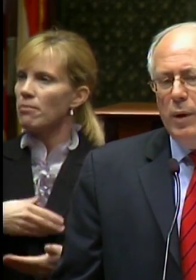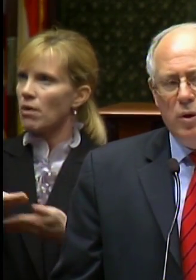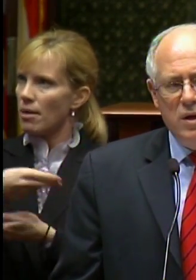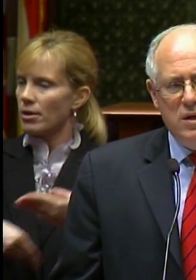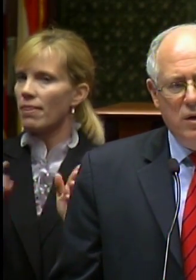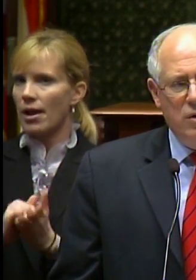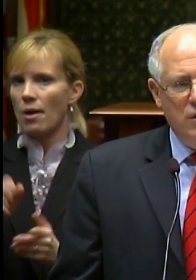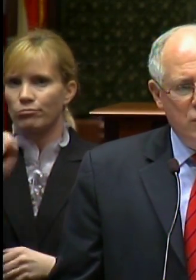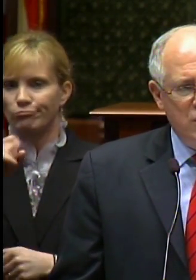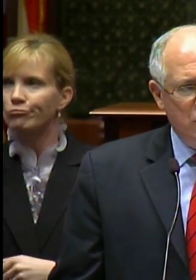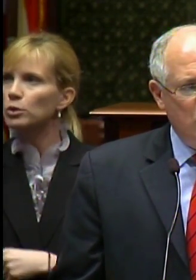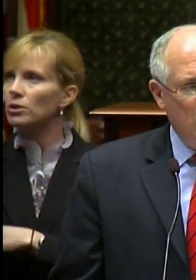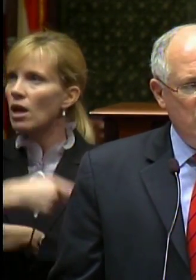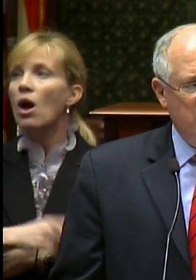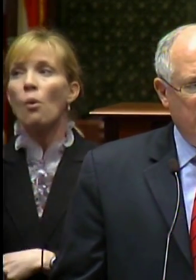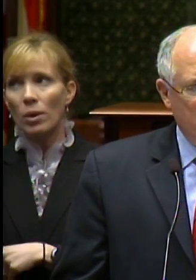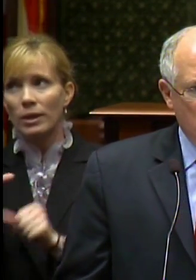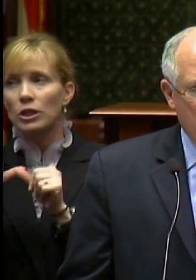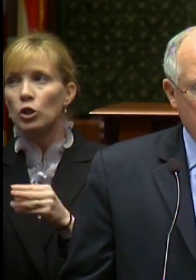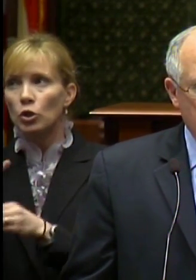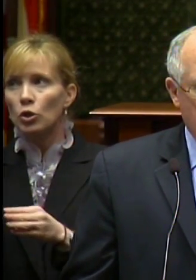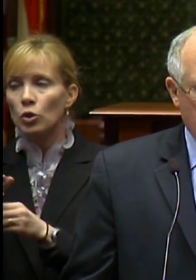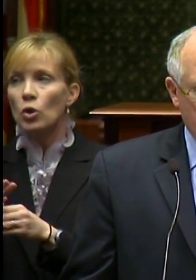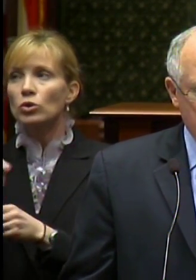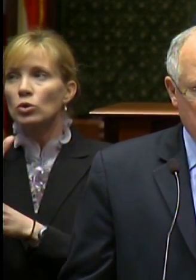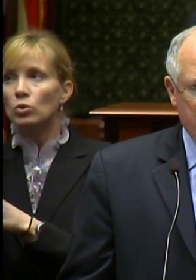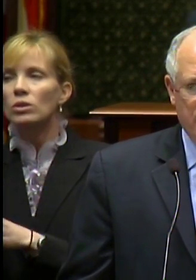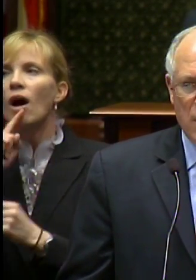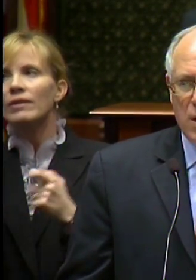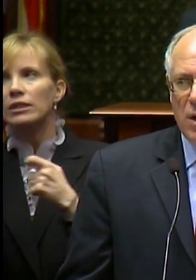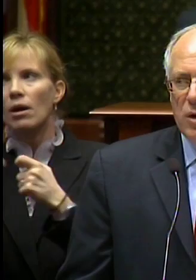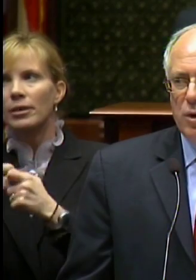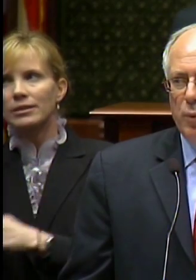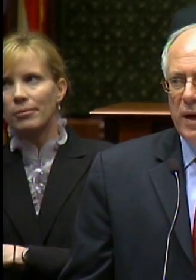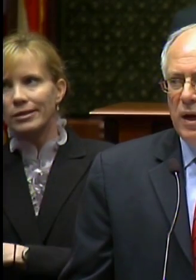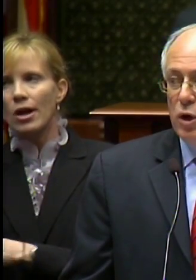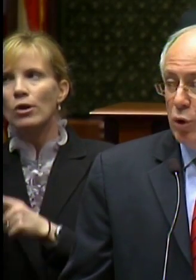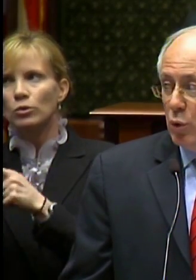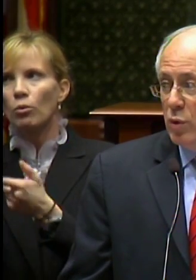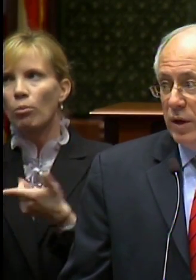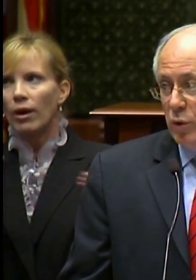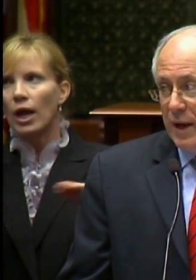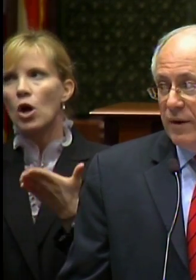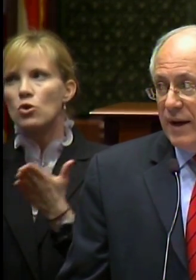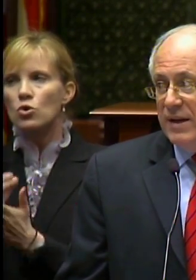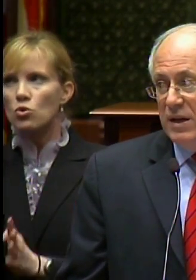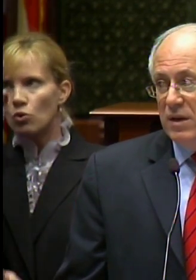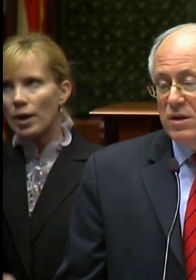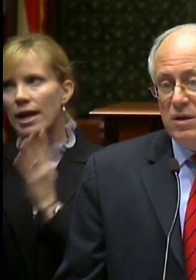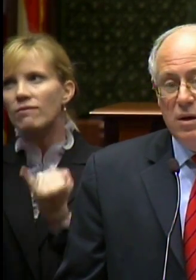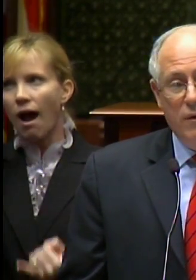And we will continue to use the tools of electronic democracy to bring in new, creative ideas